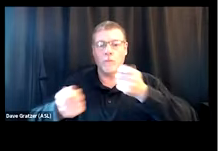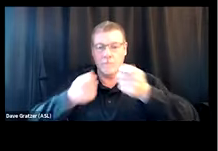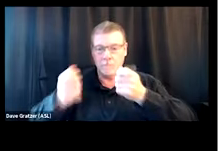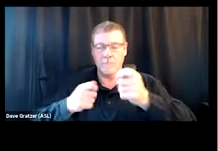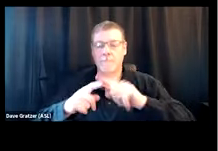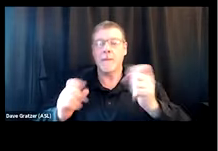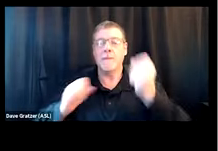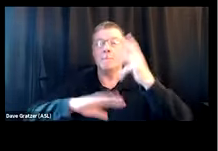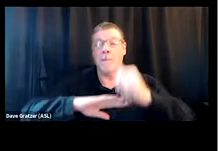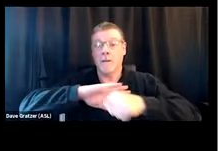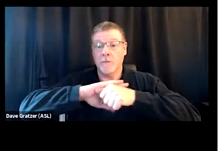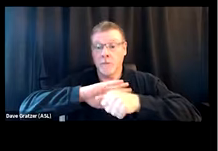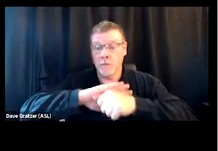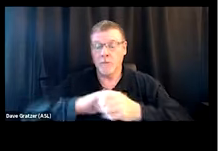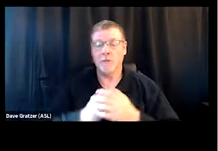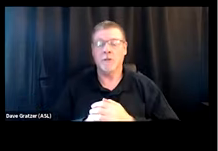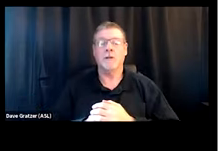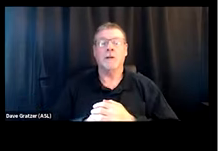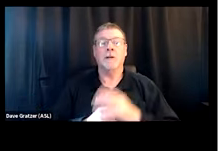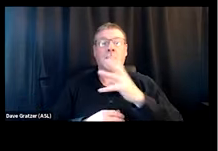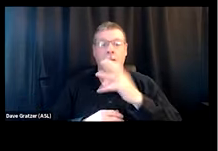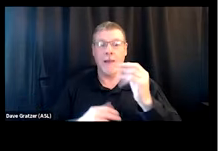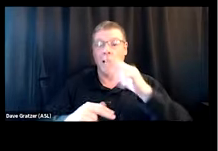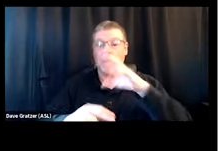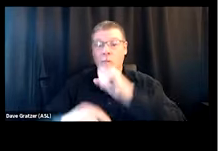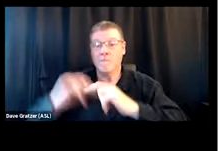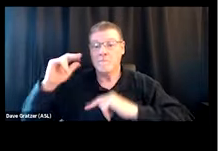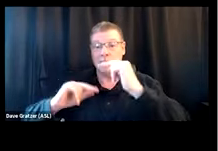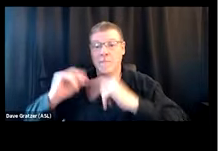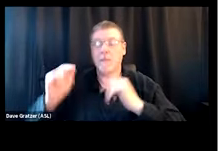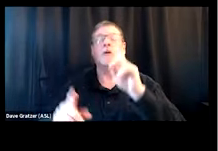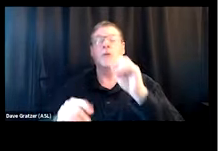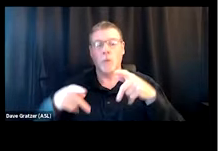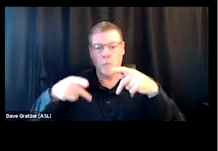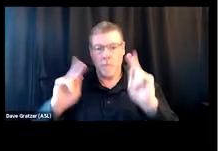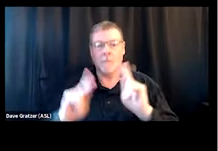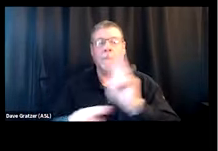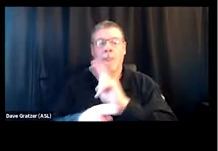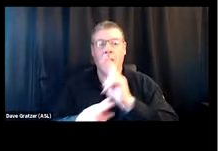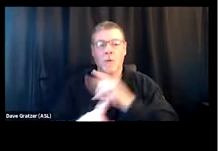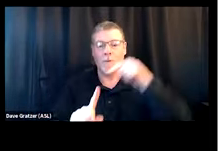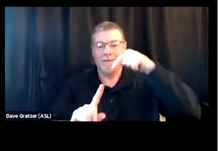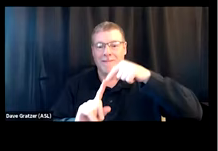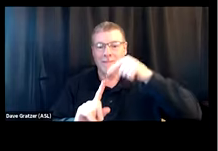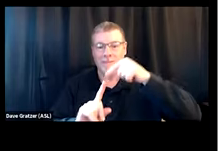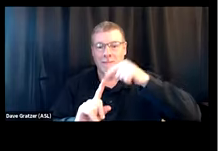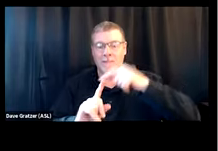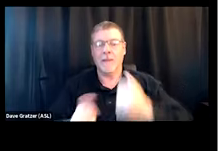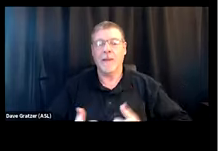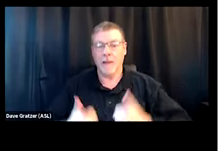a lot of day drop-in and a lot of brick-and-mortar programs do allow people to use them as a mailing address,